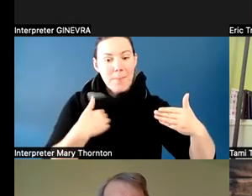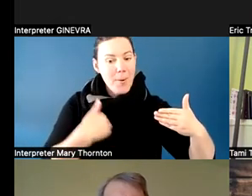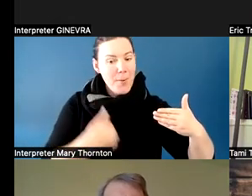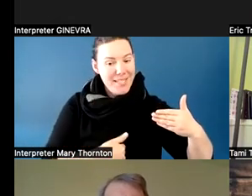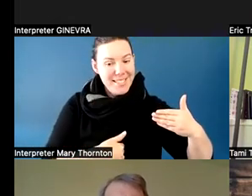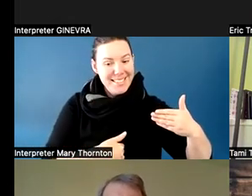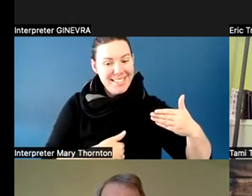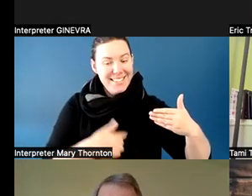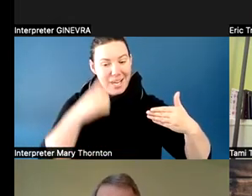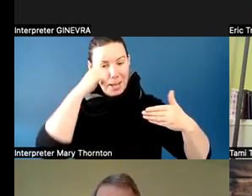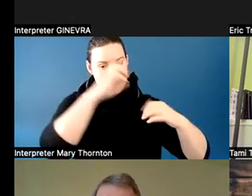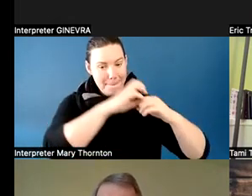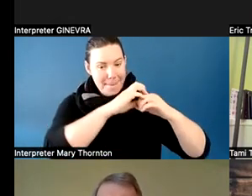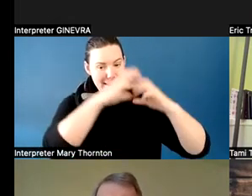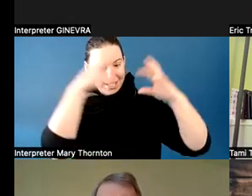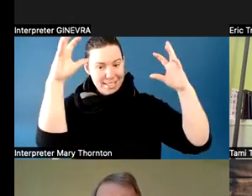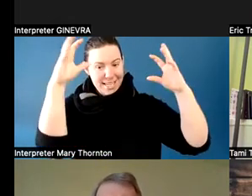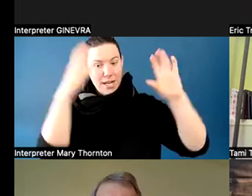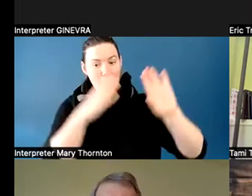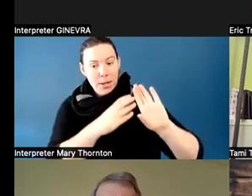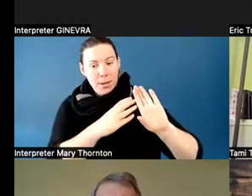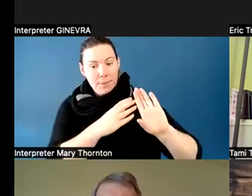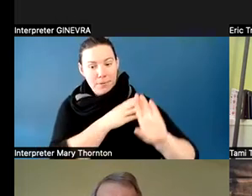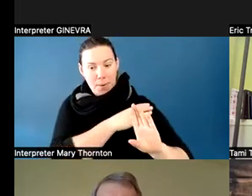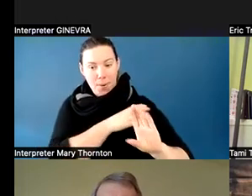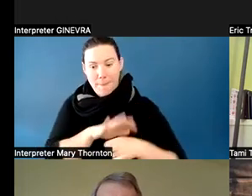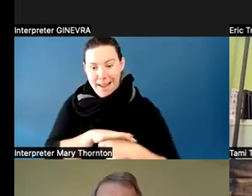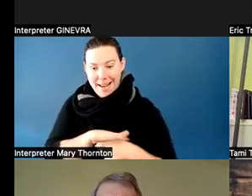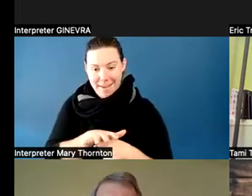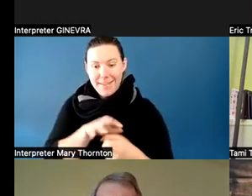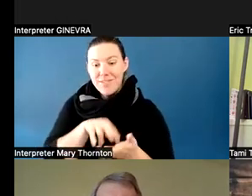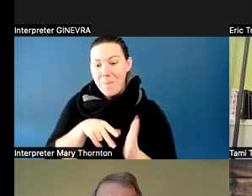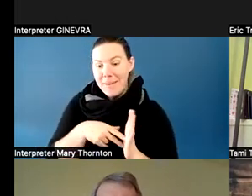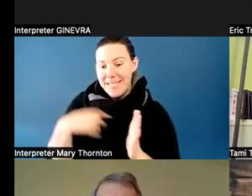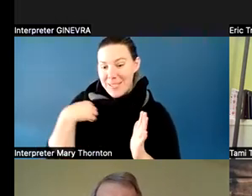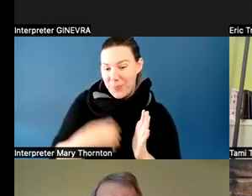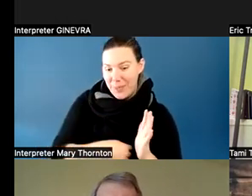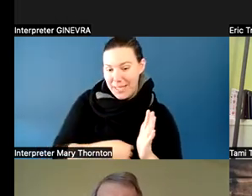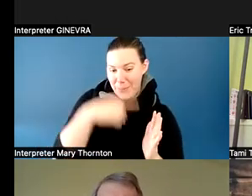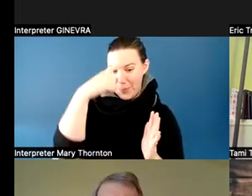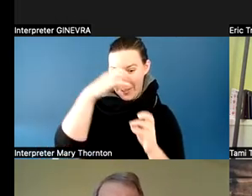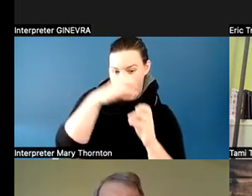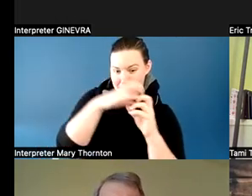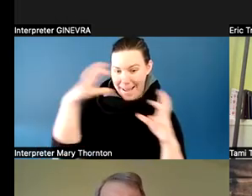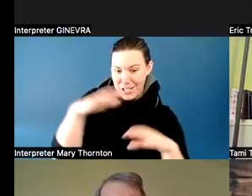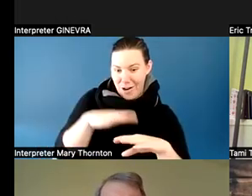So we were imagining activities on the University of Washington campus hands-on stuff, with students coming and going,